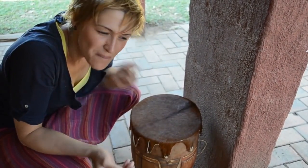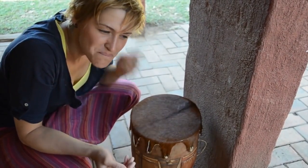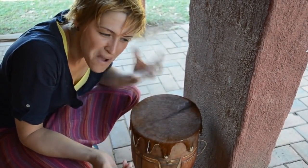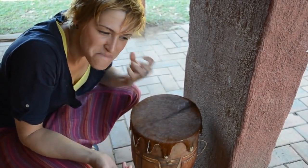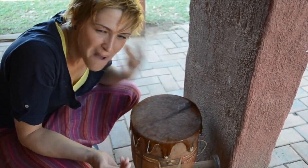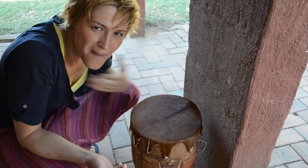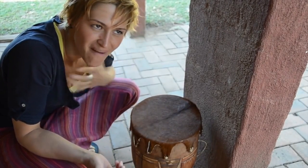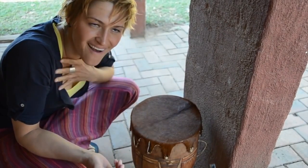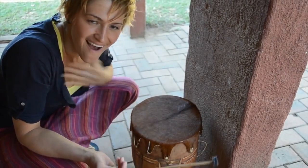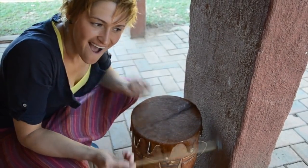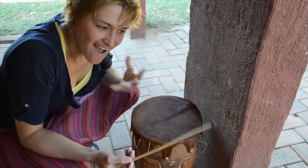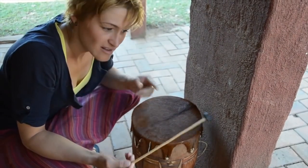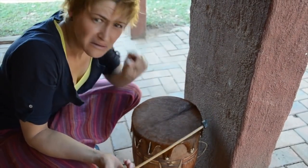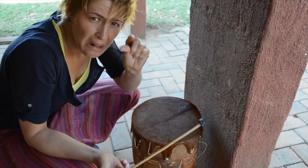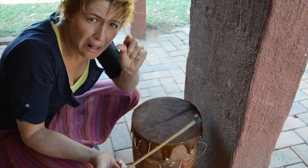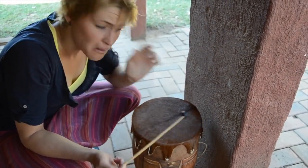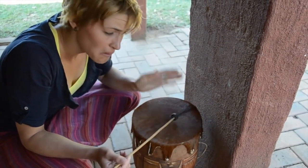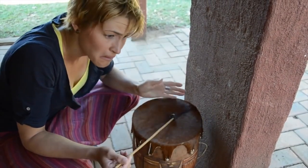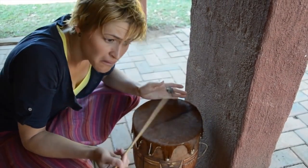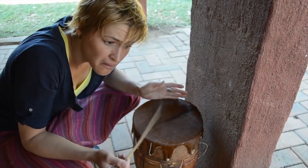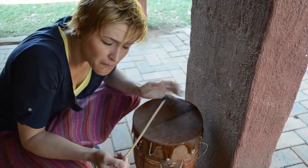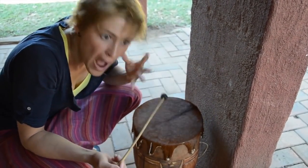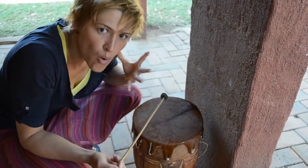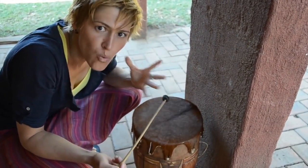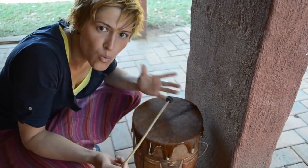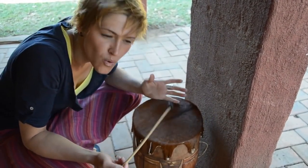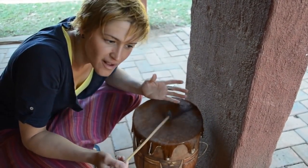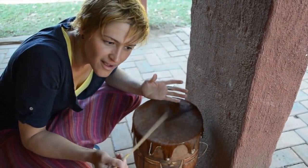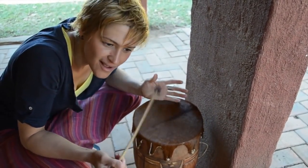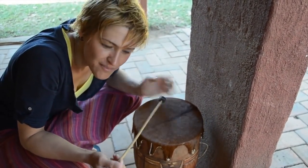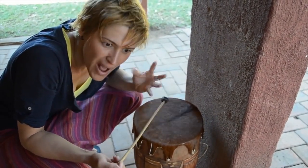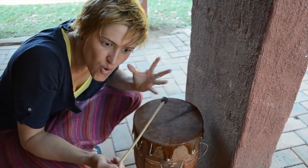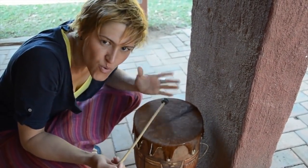Feel that beat? I love the sound and feel of the drum.